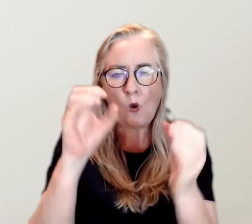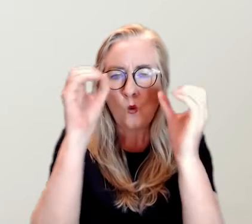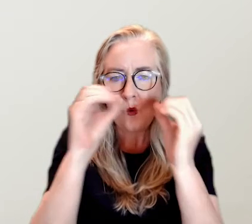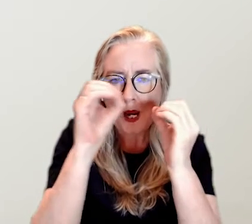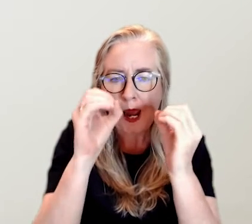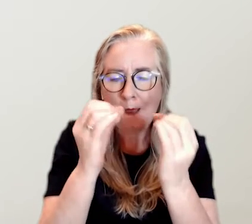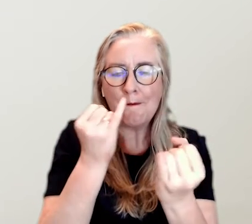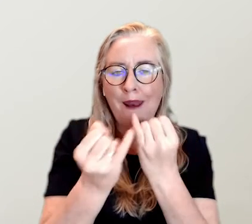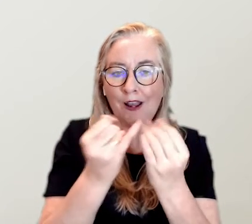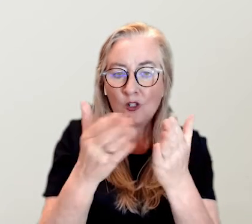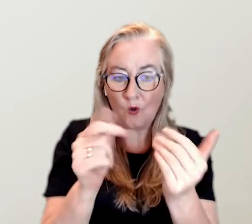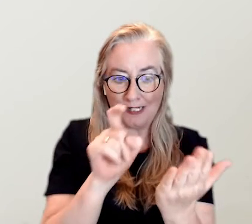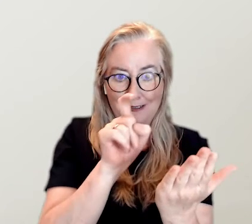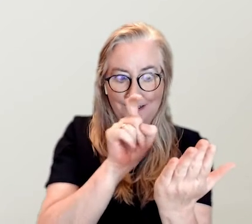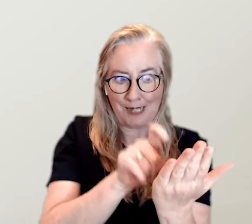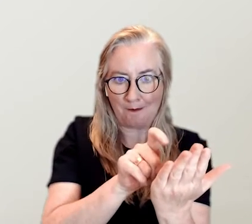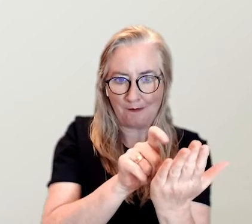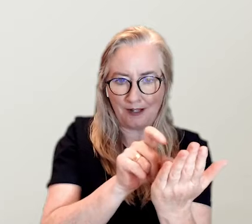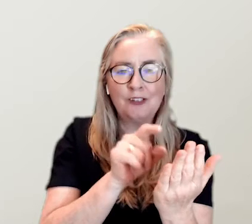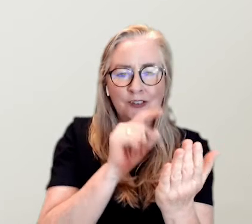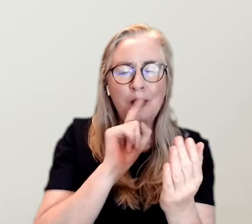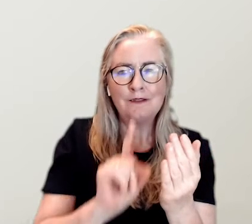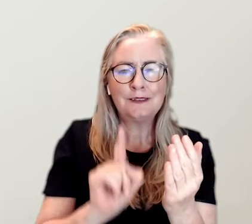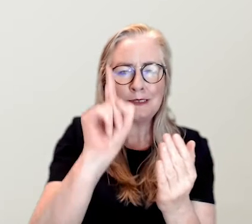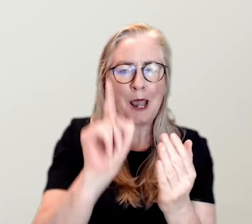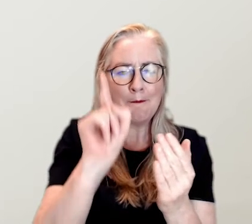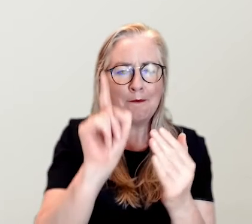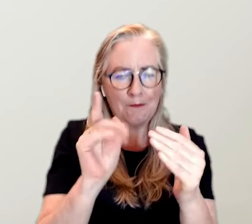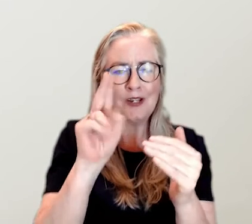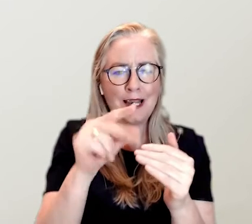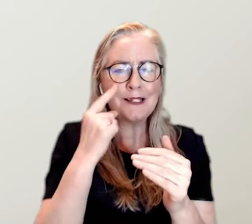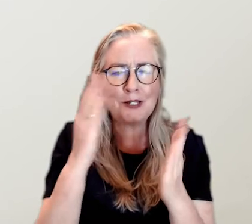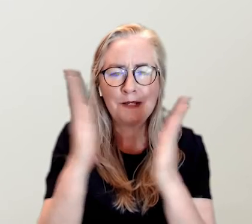Find the Google Play store icon and tap. At the top of your screen,